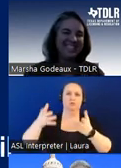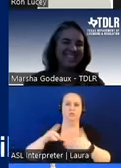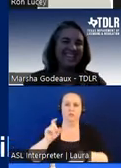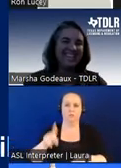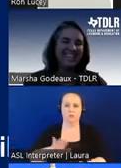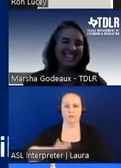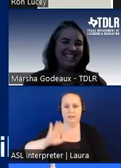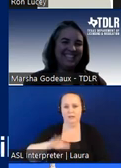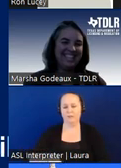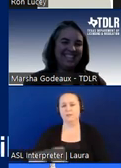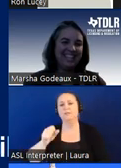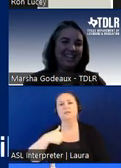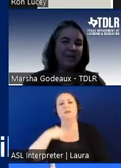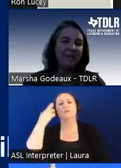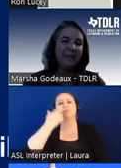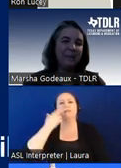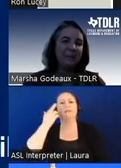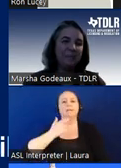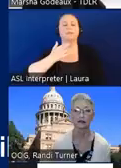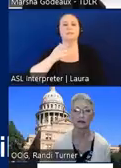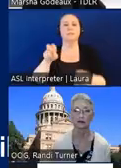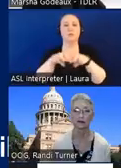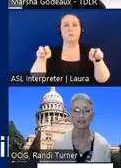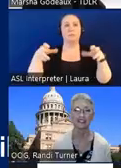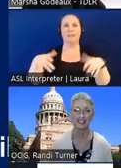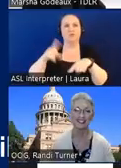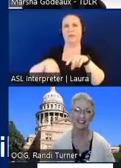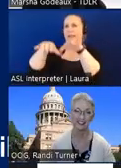i realized when you're a panelist you can't type a question in the q a box